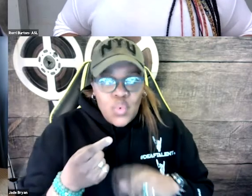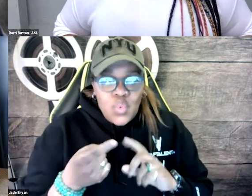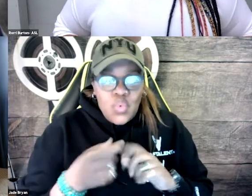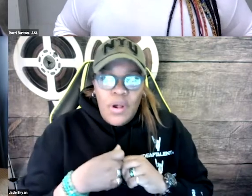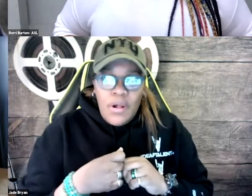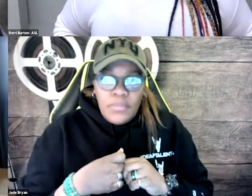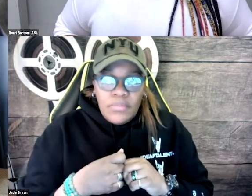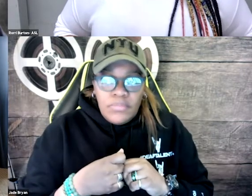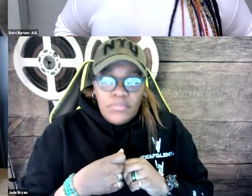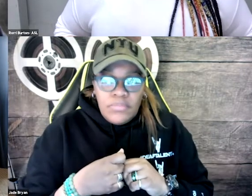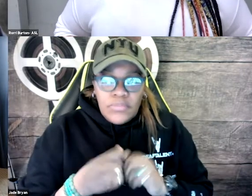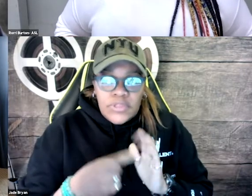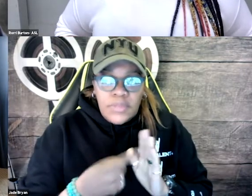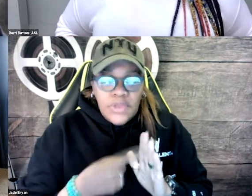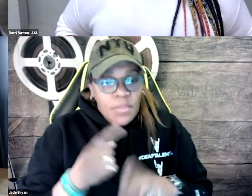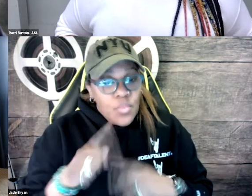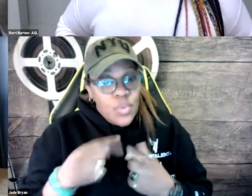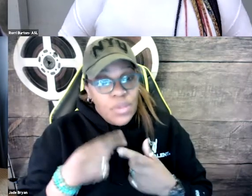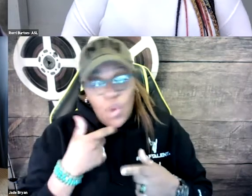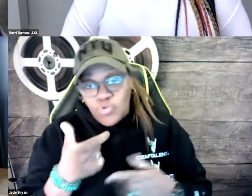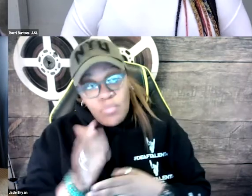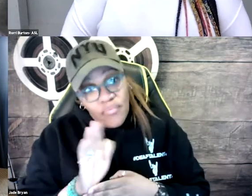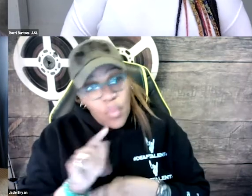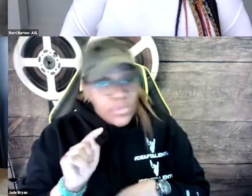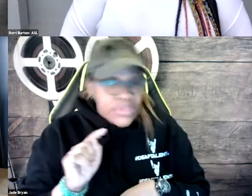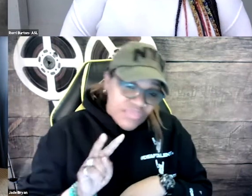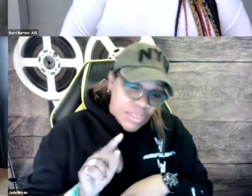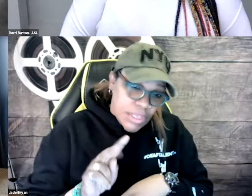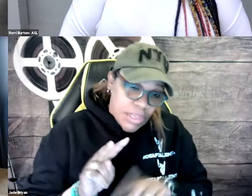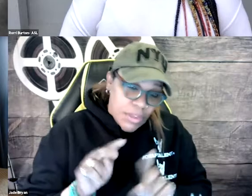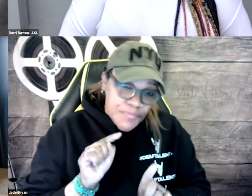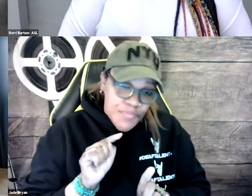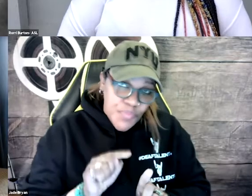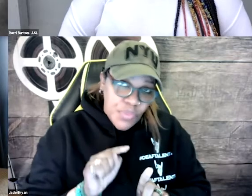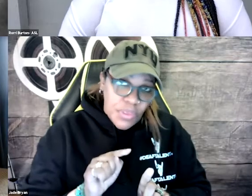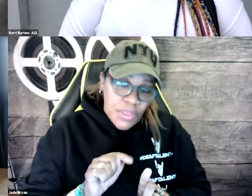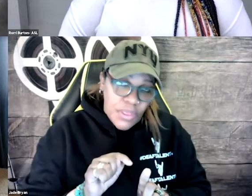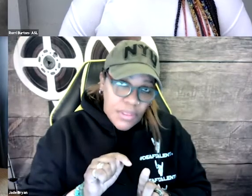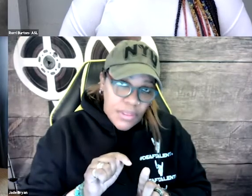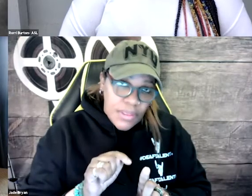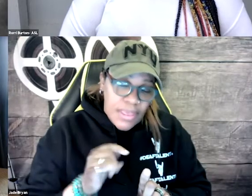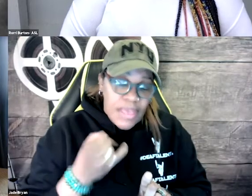Yes. So I can speak to that. Sometimes if you're sitting at home, you're watching a movie,